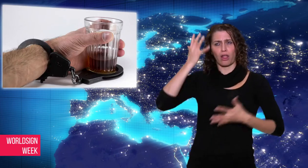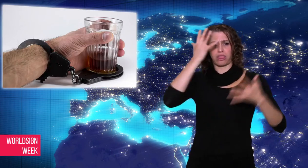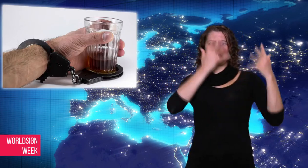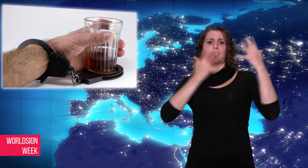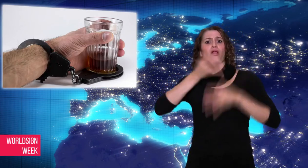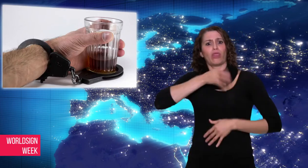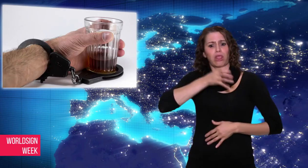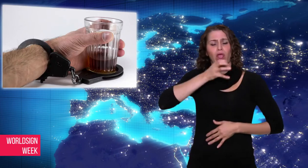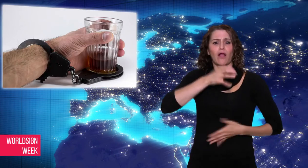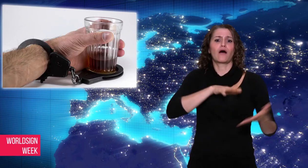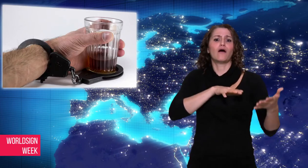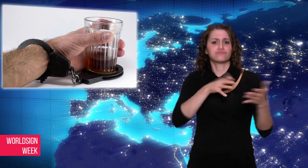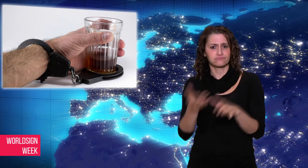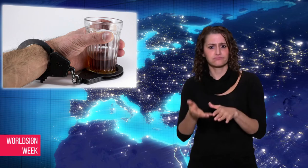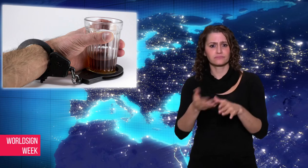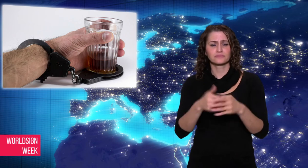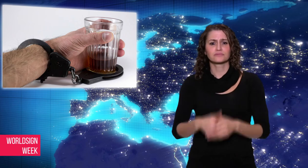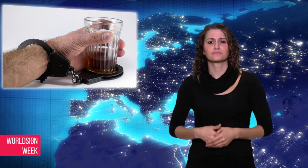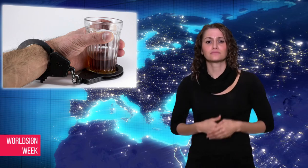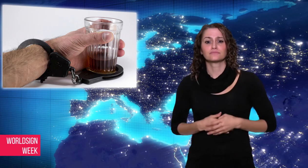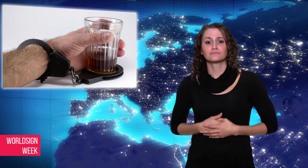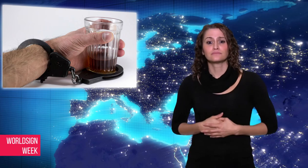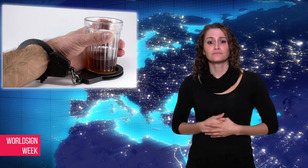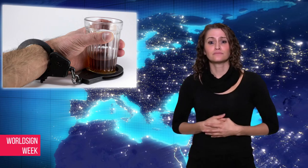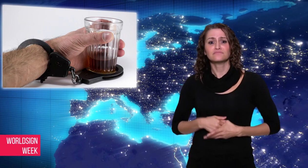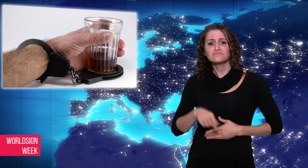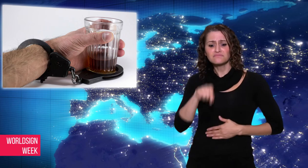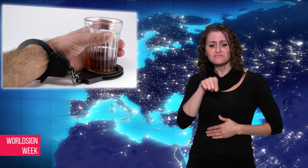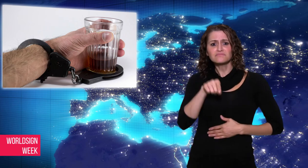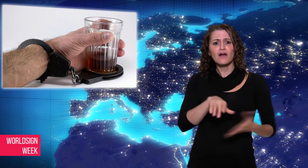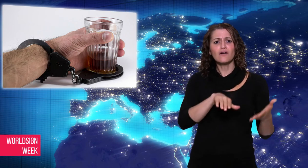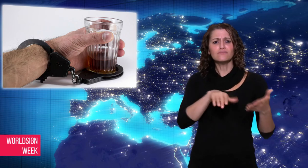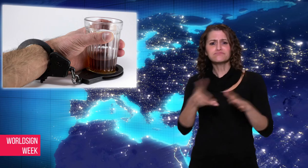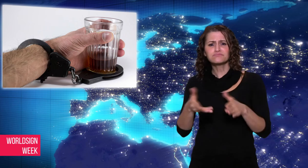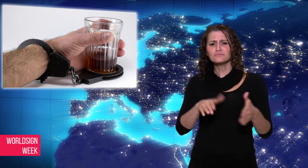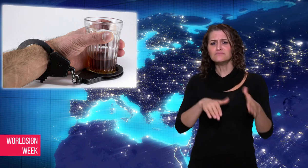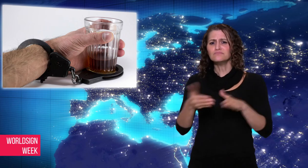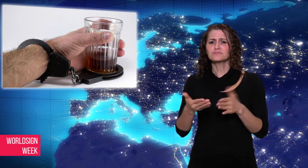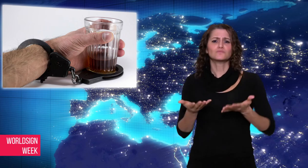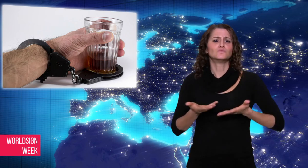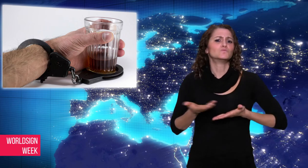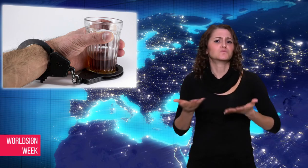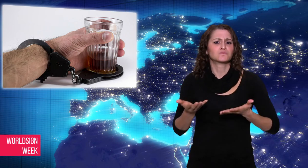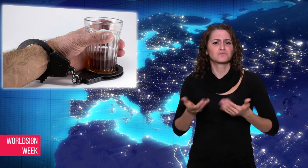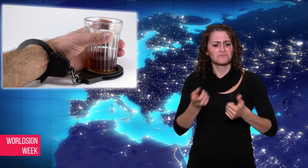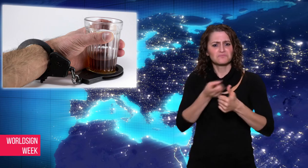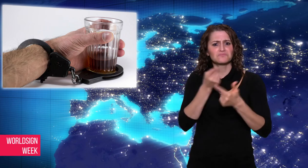alcohol. In part, these deaths